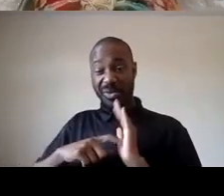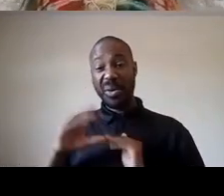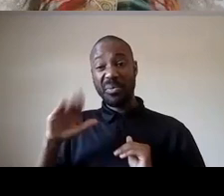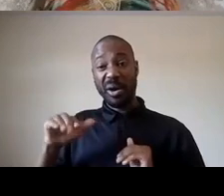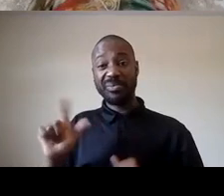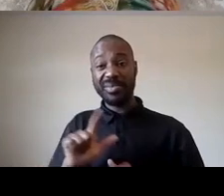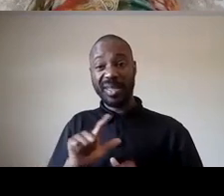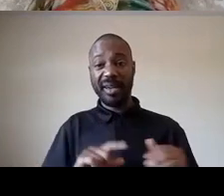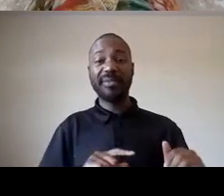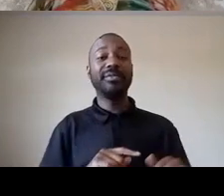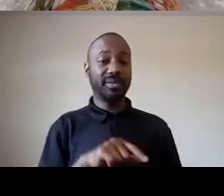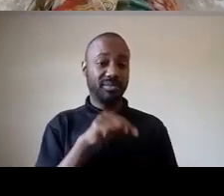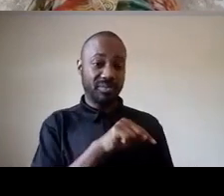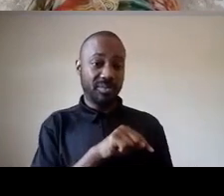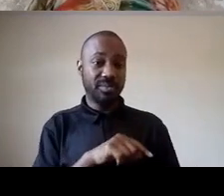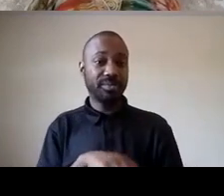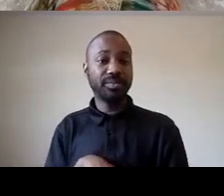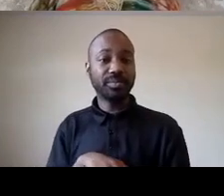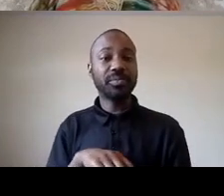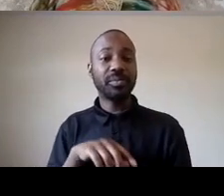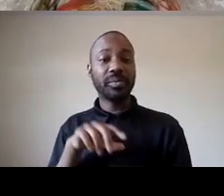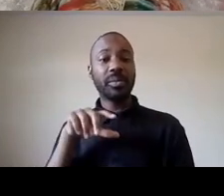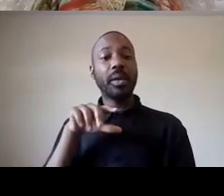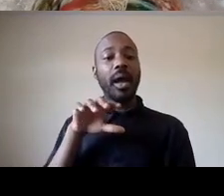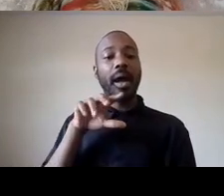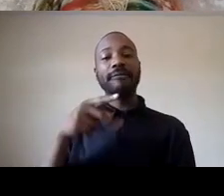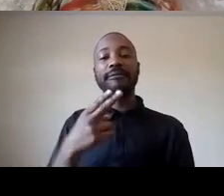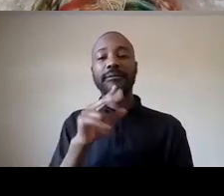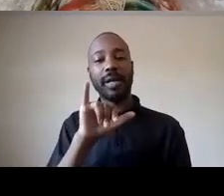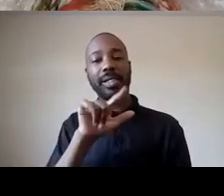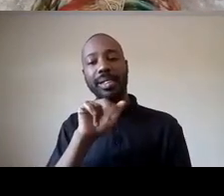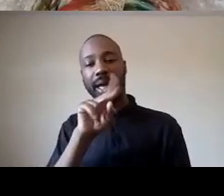is philando castile who was killed right outside of minneapolis just